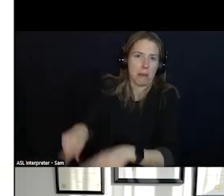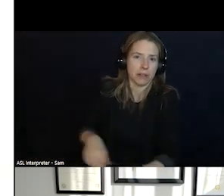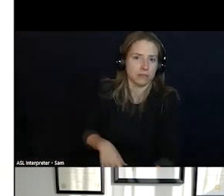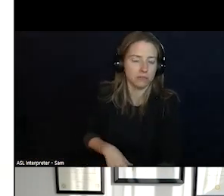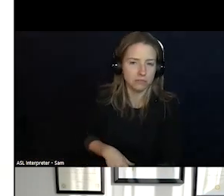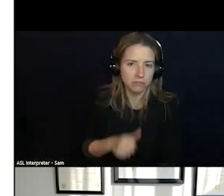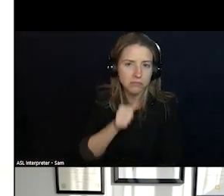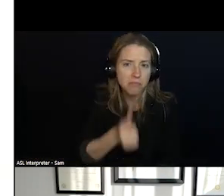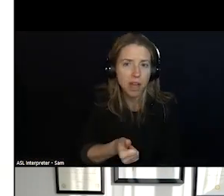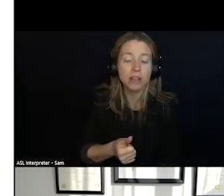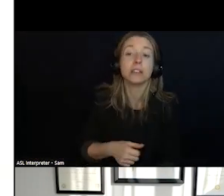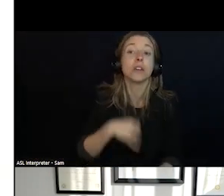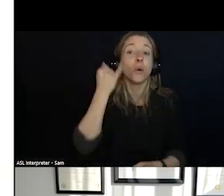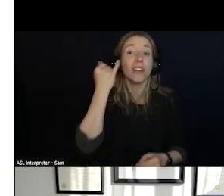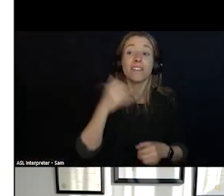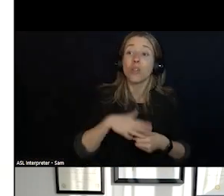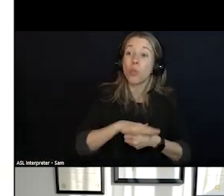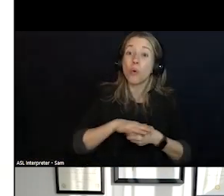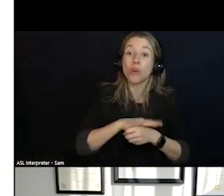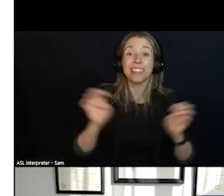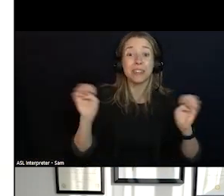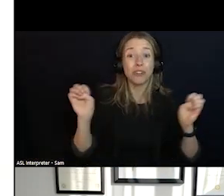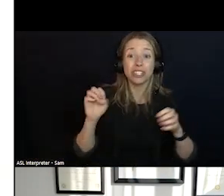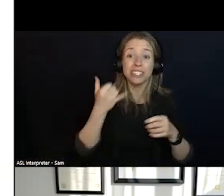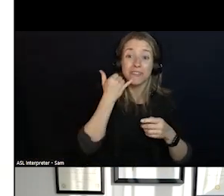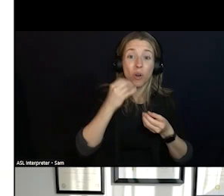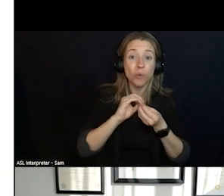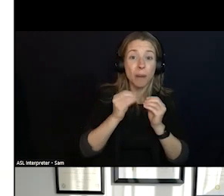EMERGENCY, WHICH MAY NOT BE 911? USUALLY POLICE OR